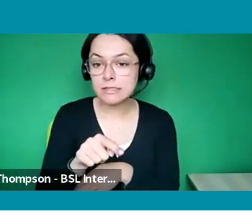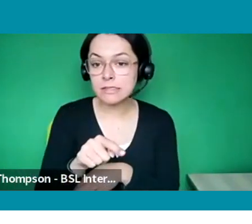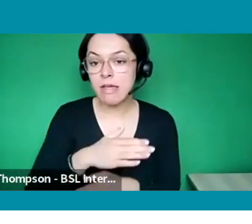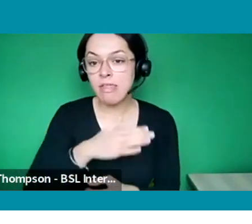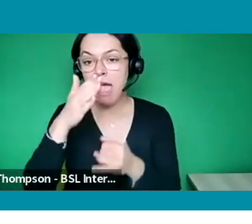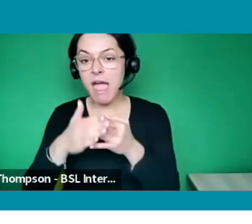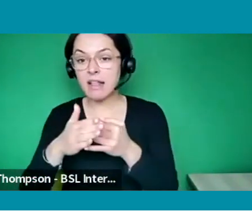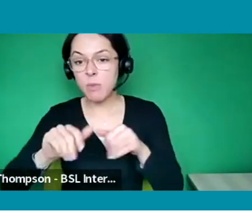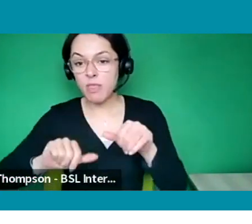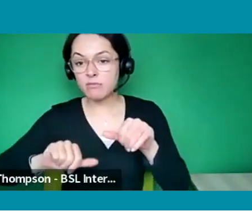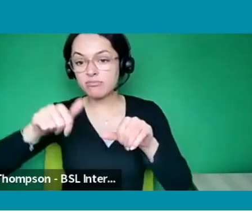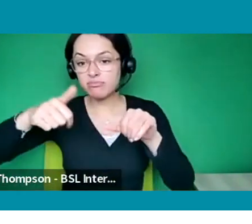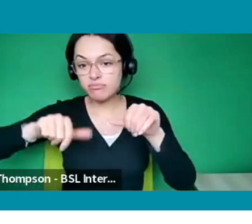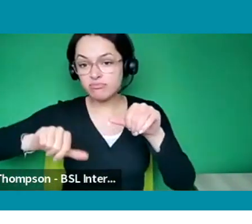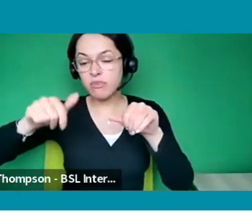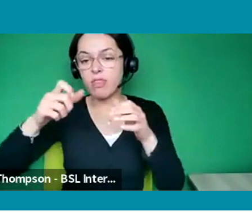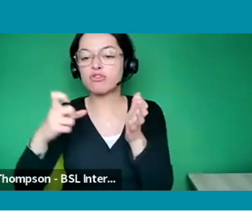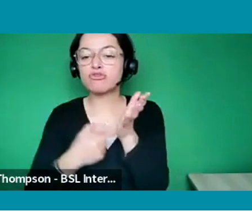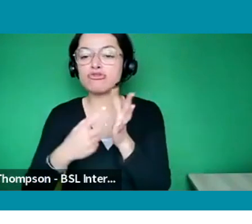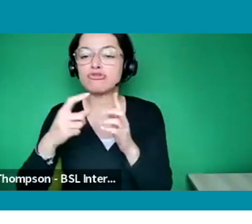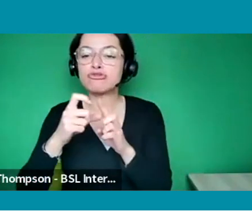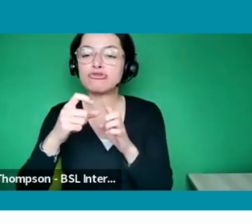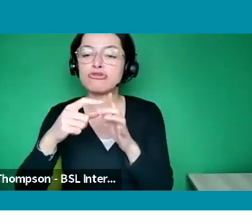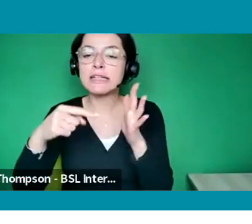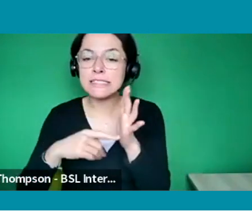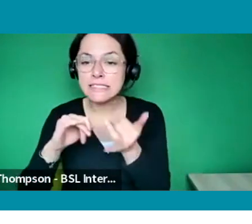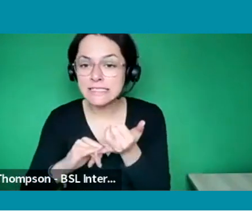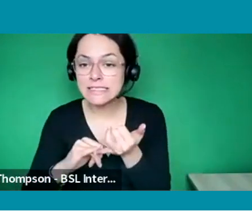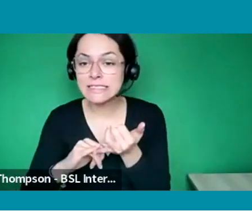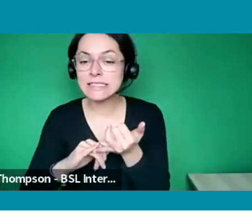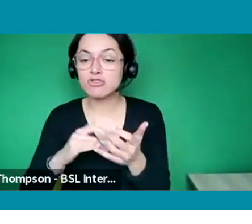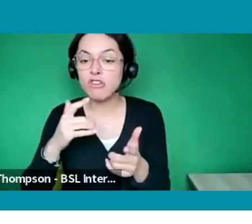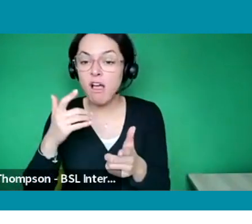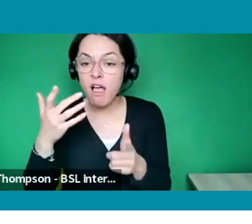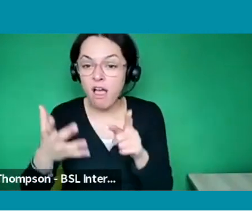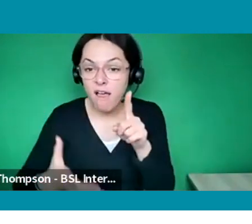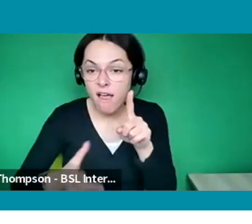maybe a production manager on there, search them on LinkedIn or just Google, see if you